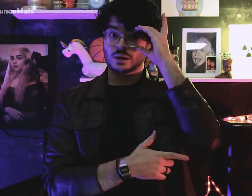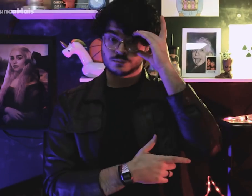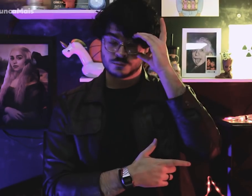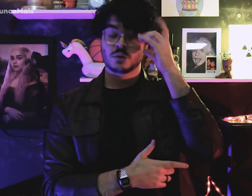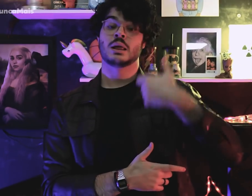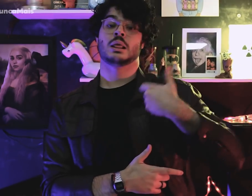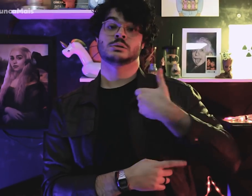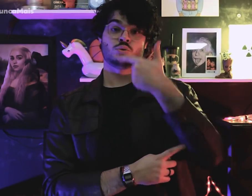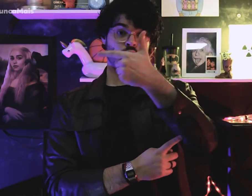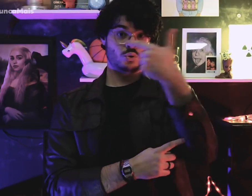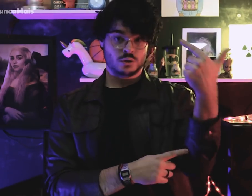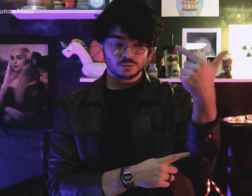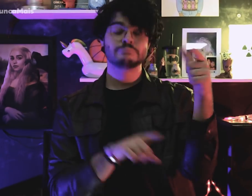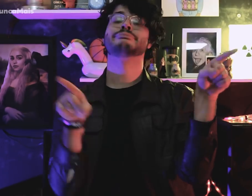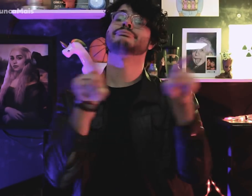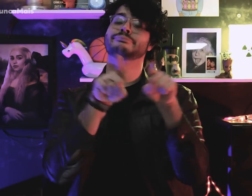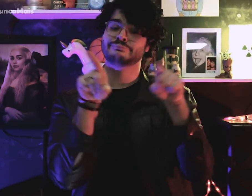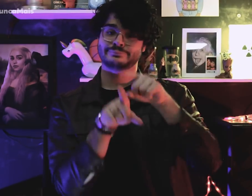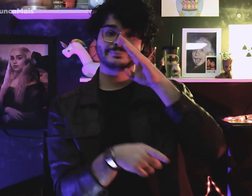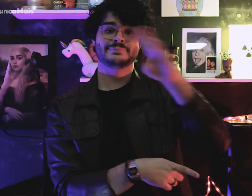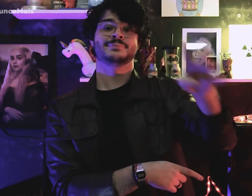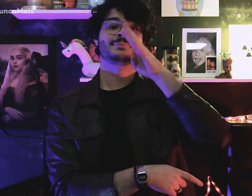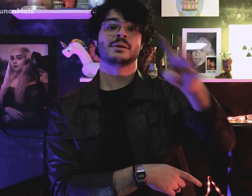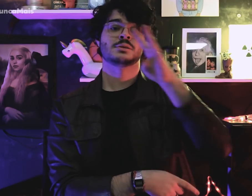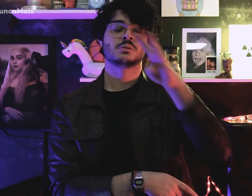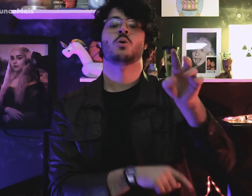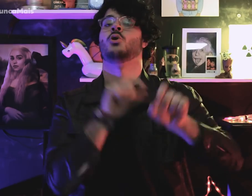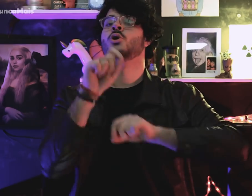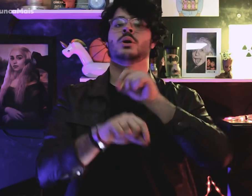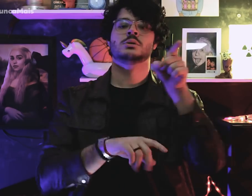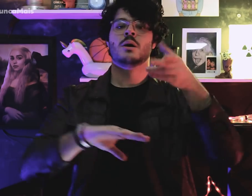Dilma Rousseff at 22, was accused again,